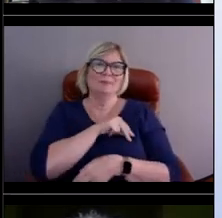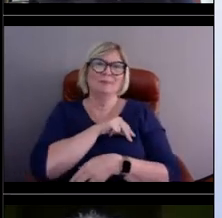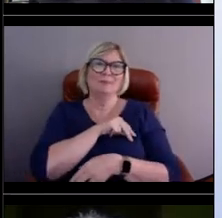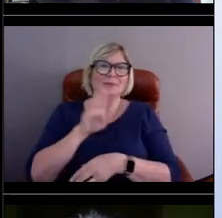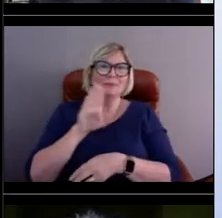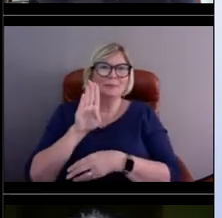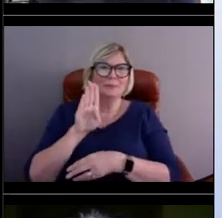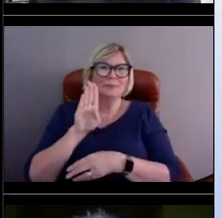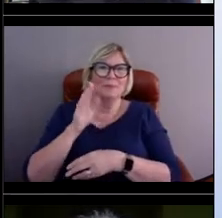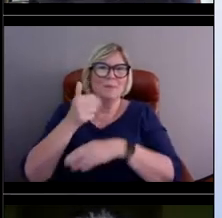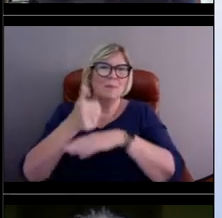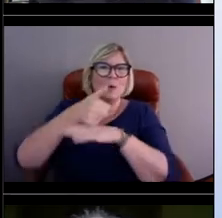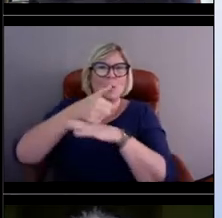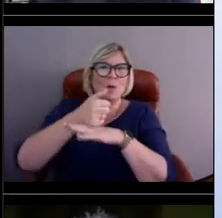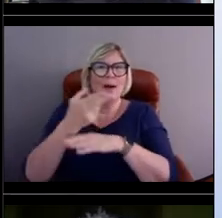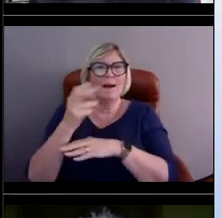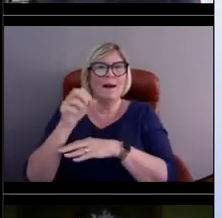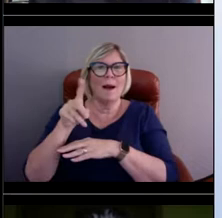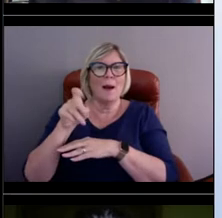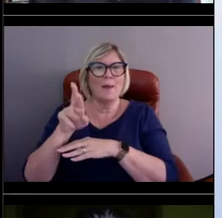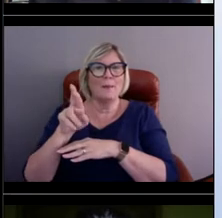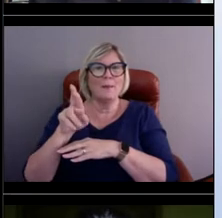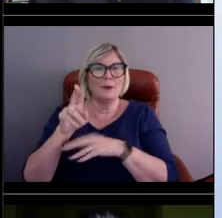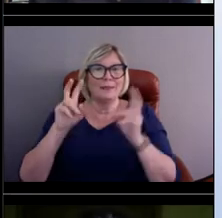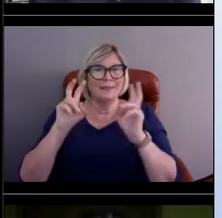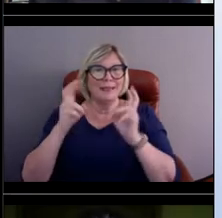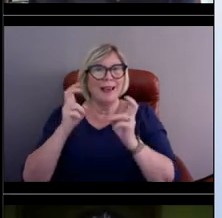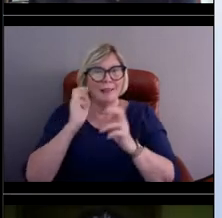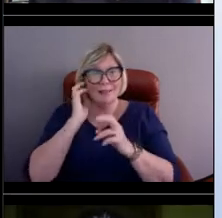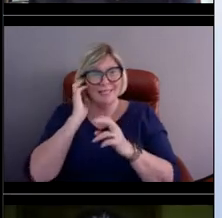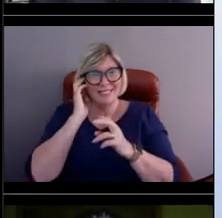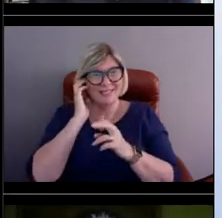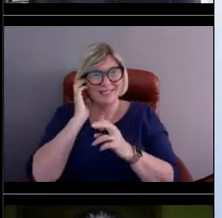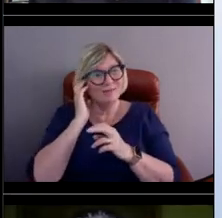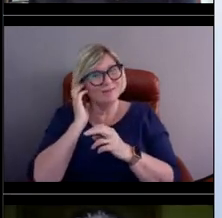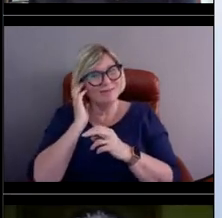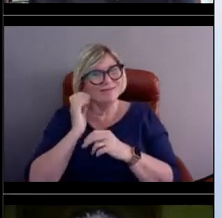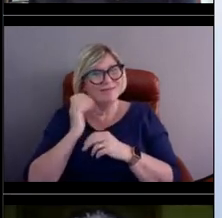Ah, okay, I see. I didn't think that was going to be like a real thing, but clearly my audience knows